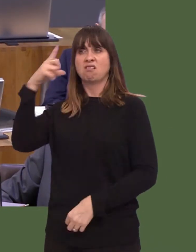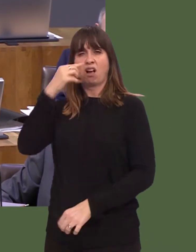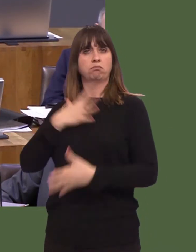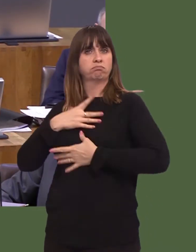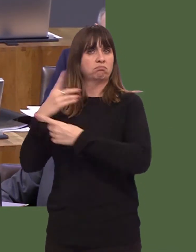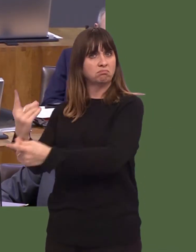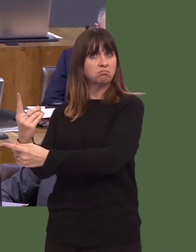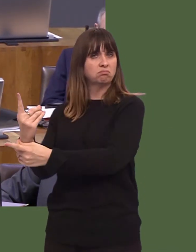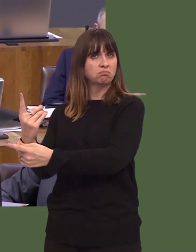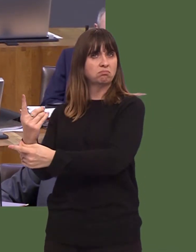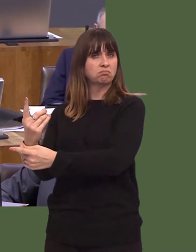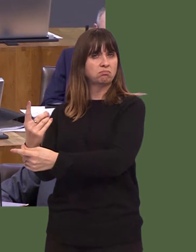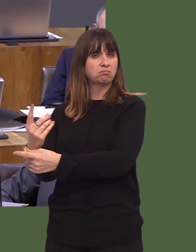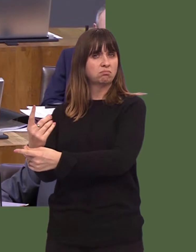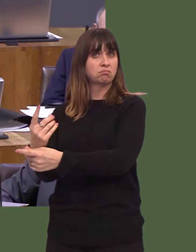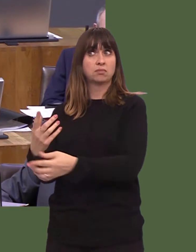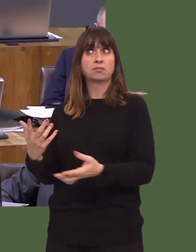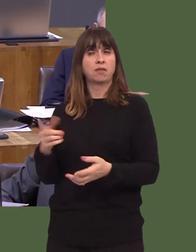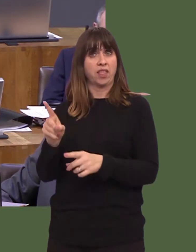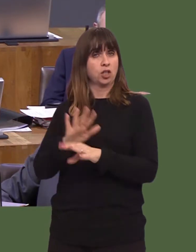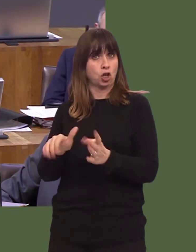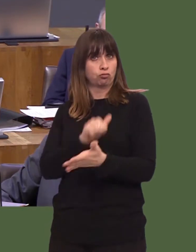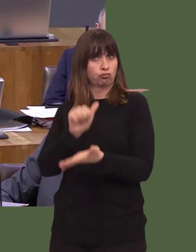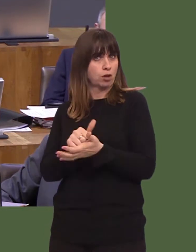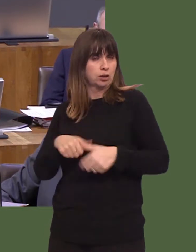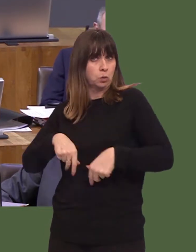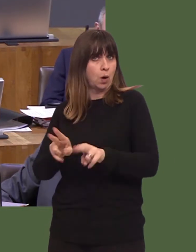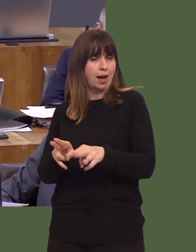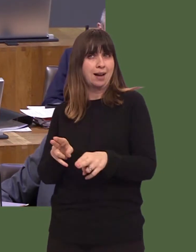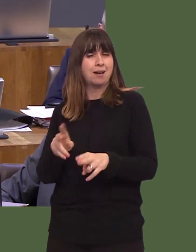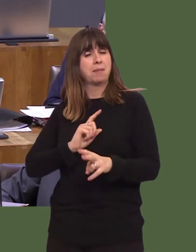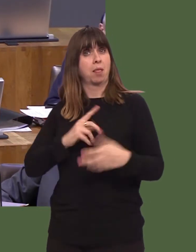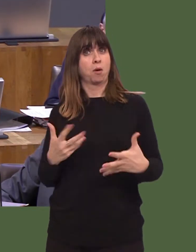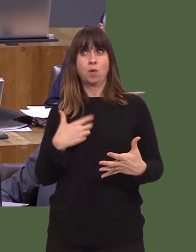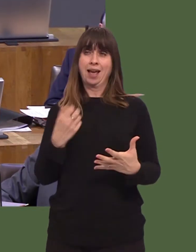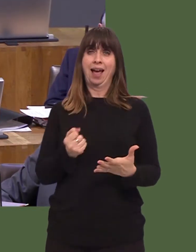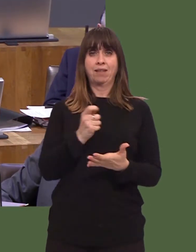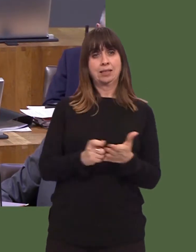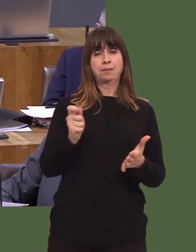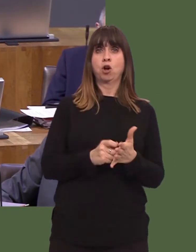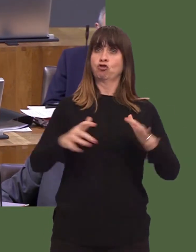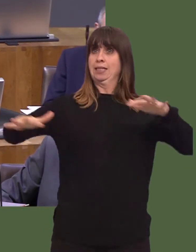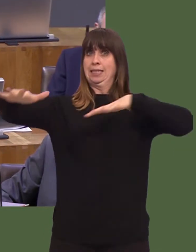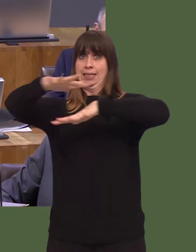I donít think thatís the right approach. I think there are several centres of democratic accountability, of which this Assembly is one.